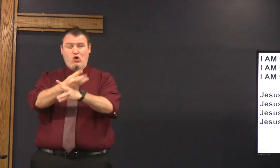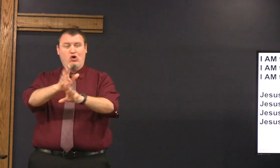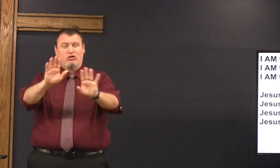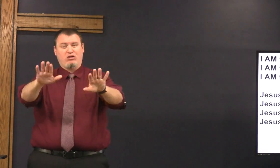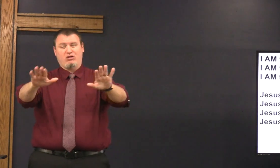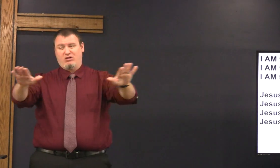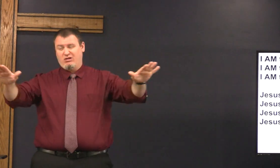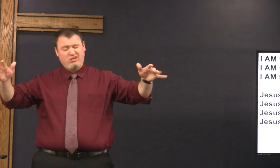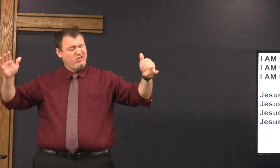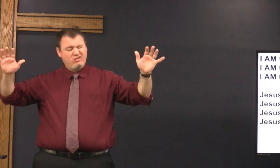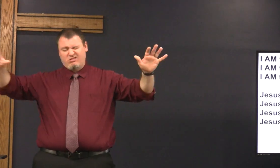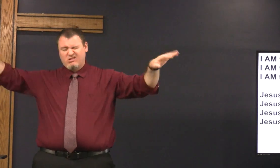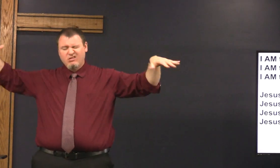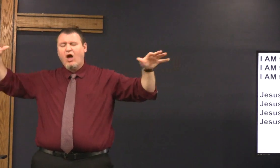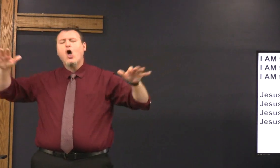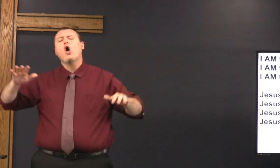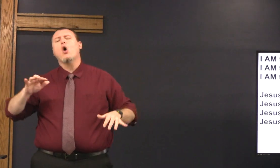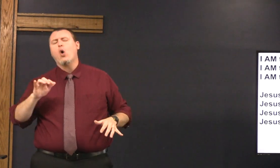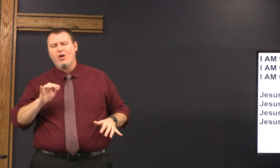so today in today's world